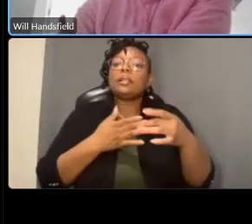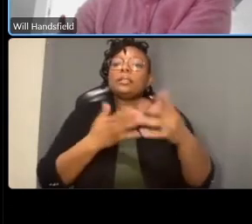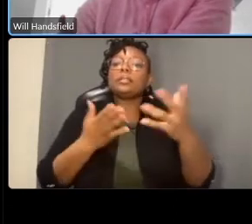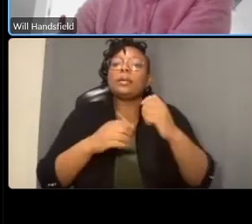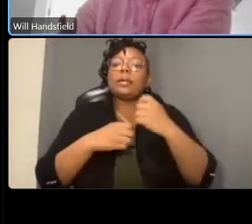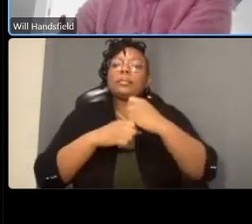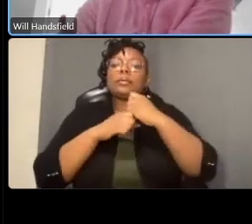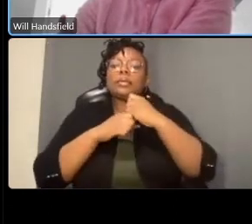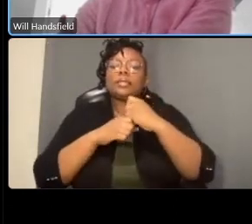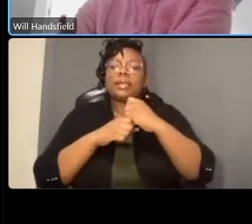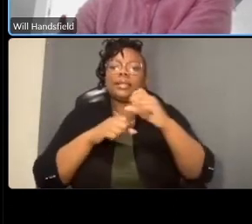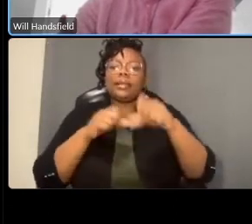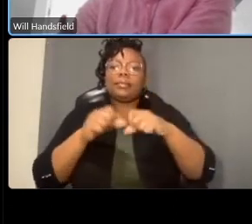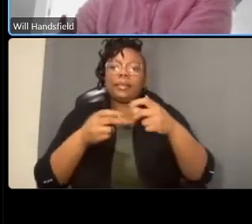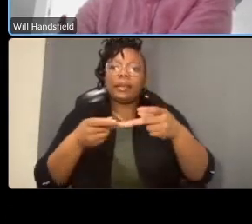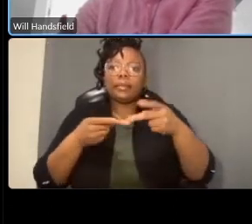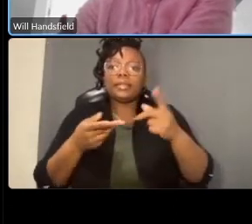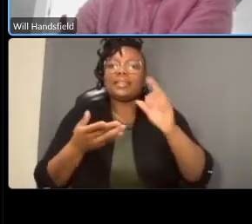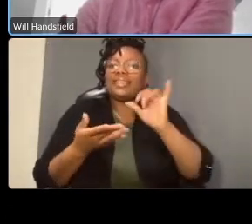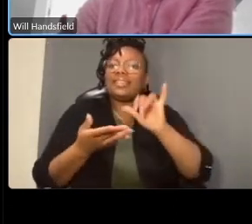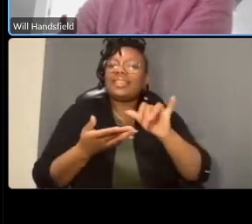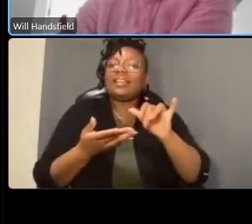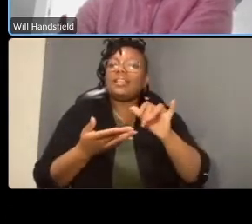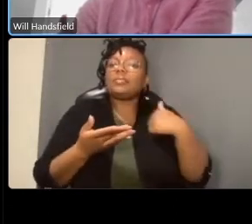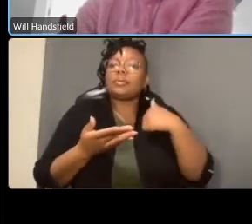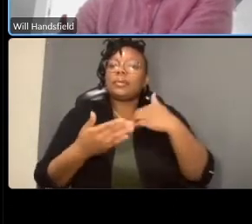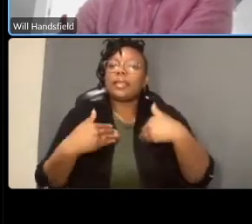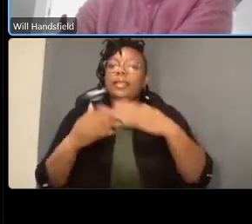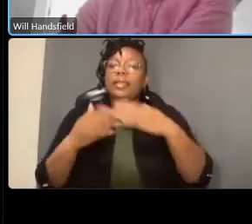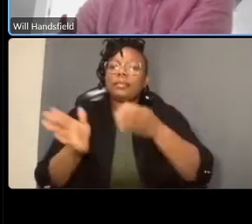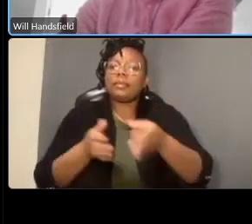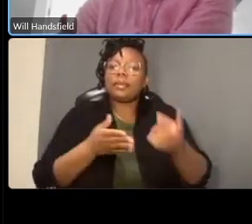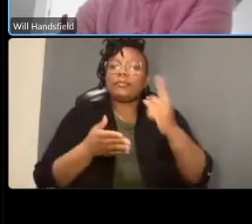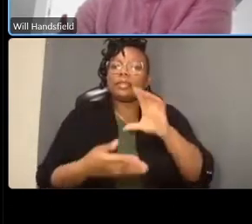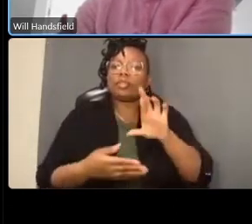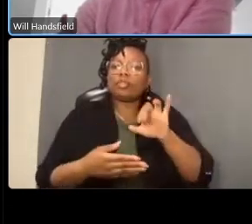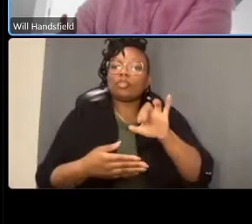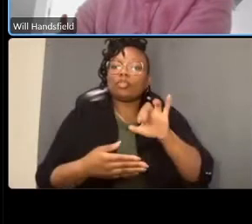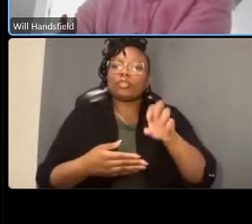uh what we have planned for this corridor and those do take up a little extra space because